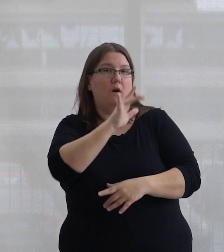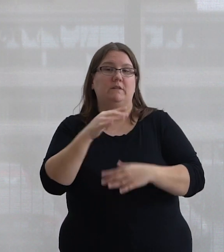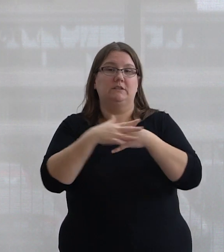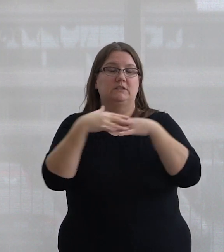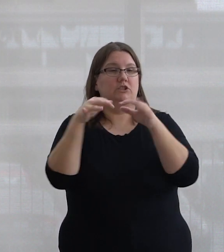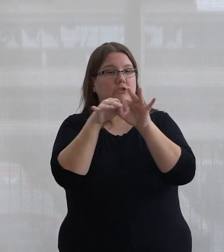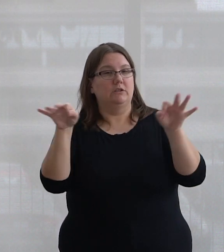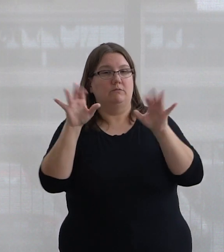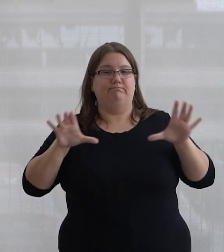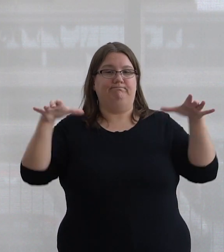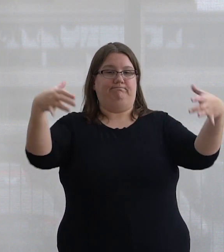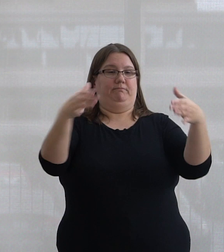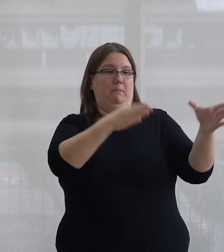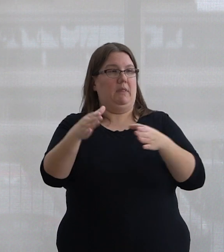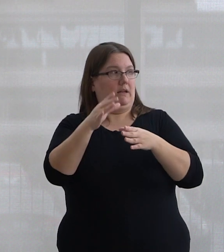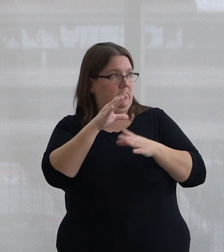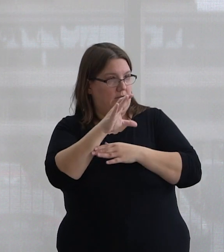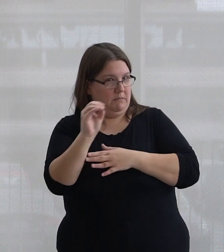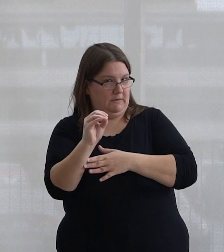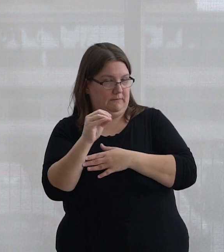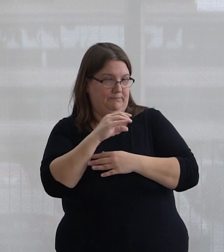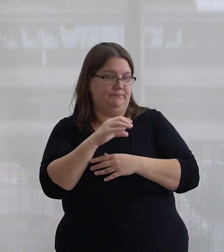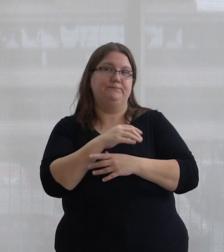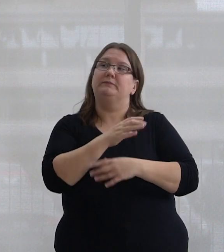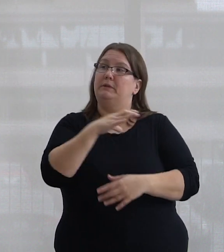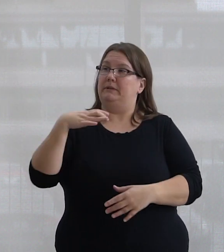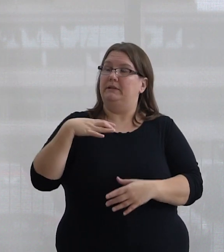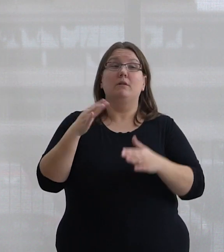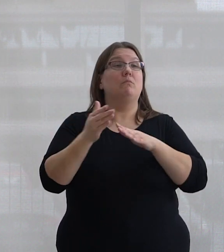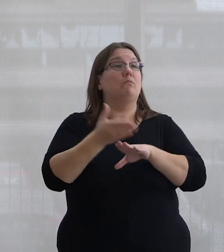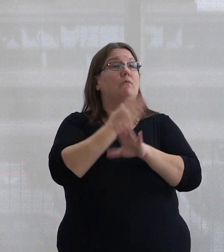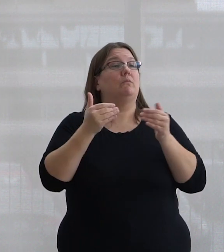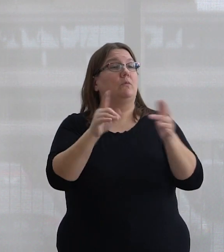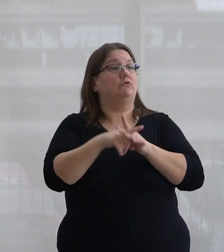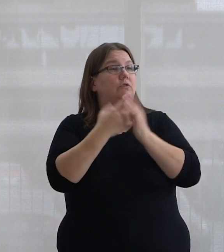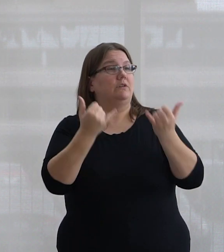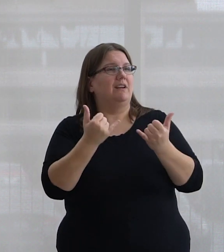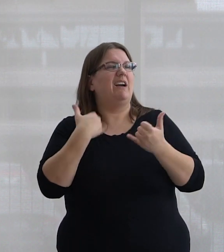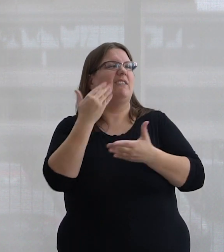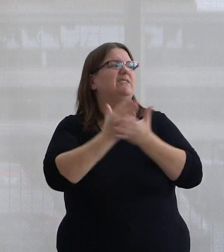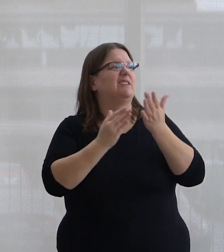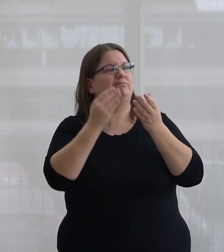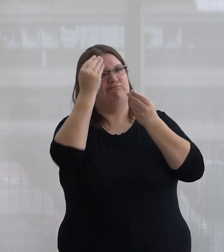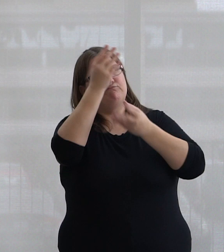Language Symposium Planning Committee. Before we begin with today's conversation, we do have a bit of housekeeping.